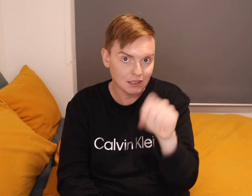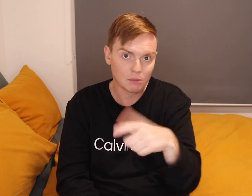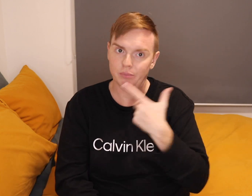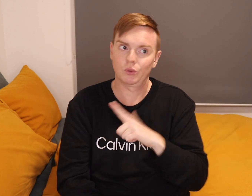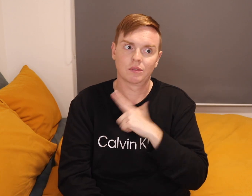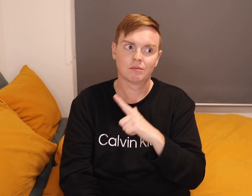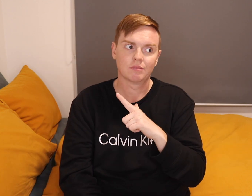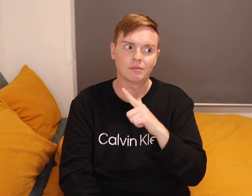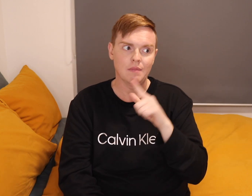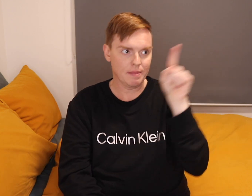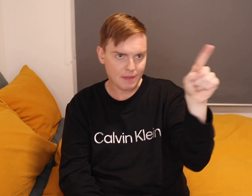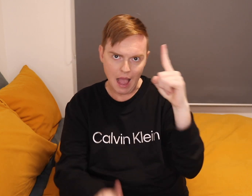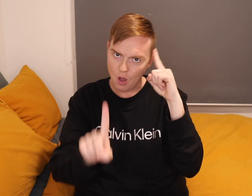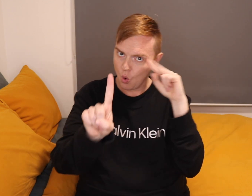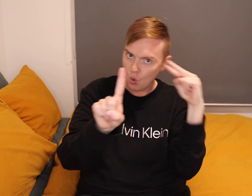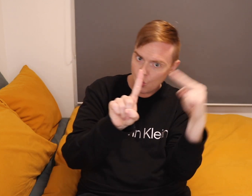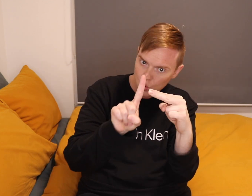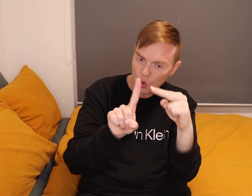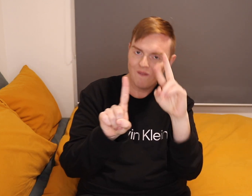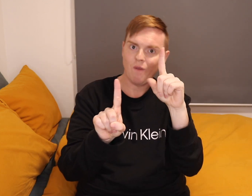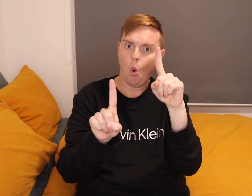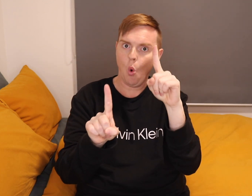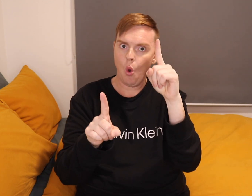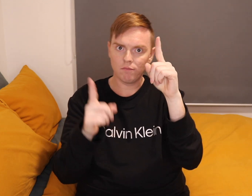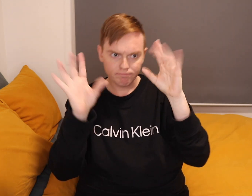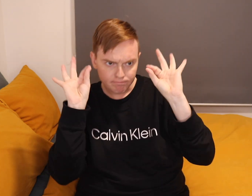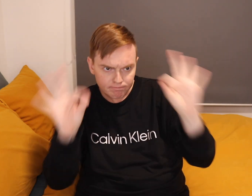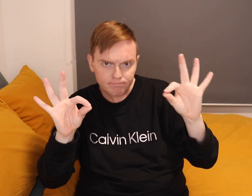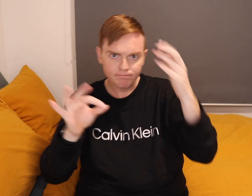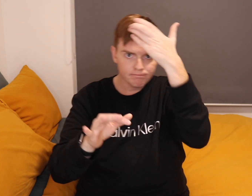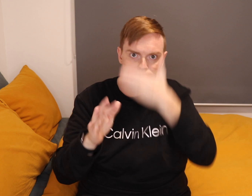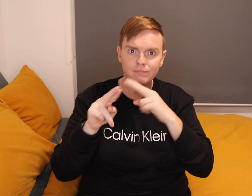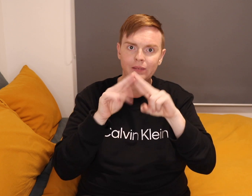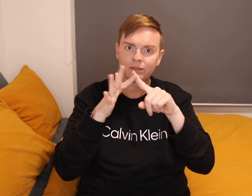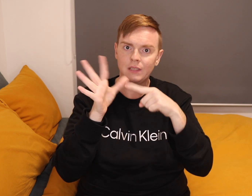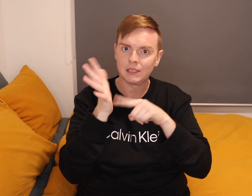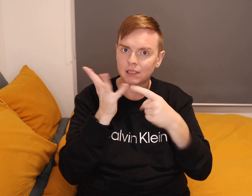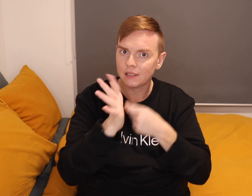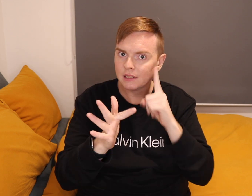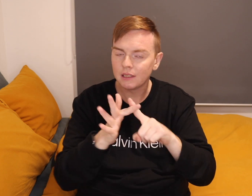Because they want to see the suitable feature,